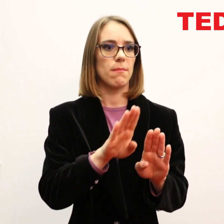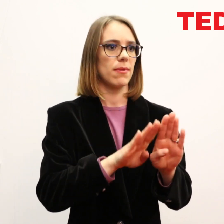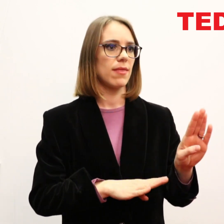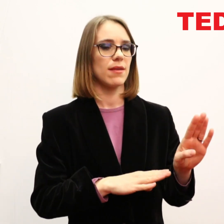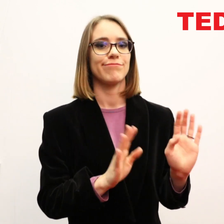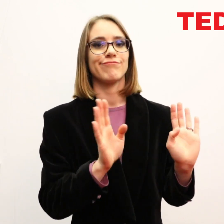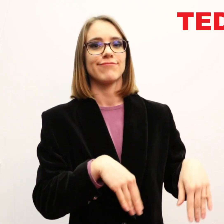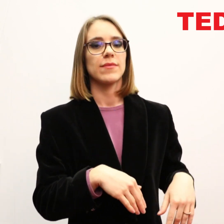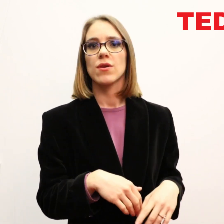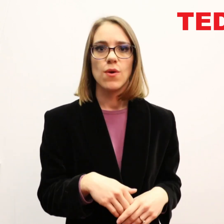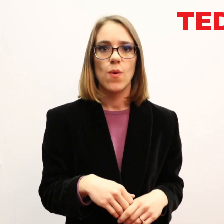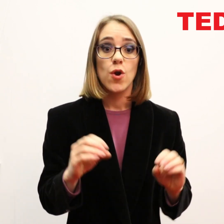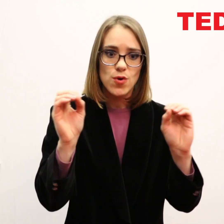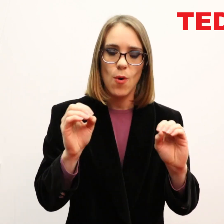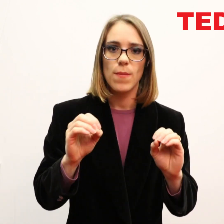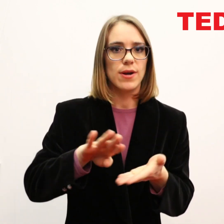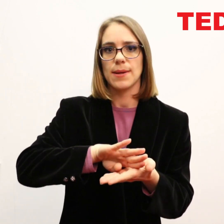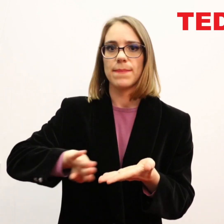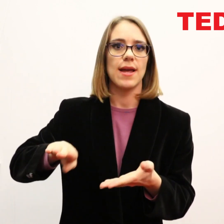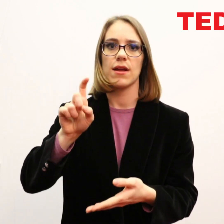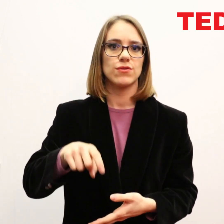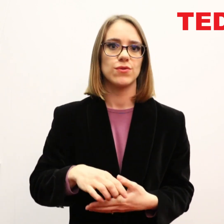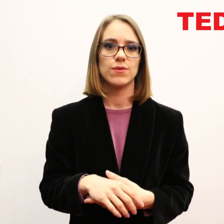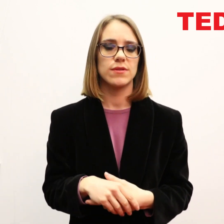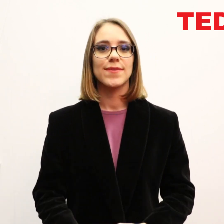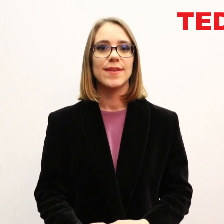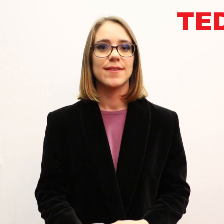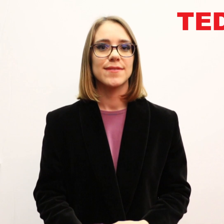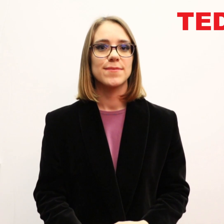But some will get this and others won’t, because nobody should be left behind.